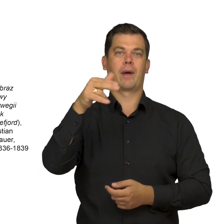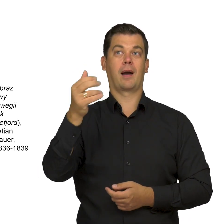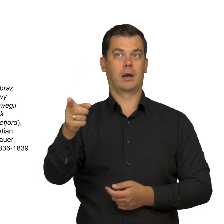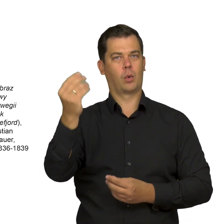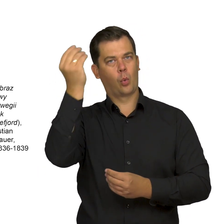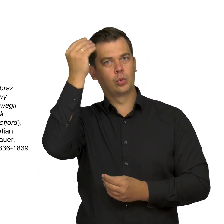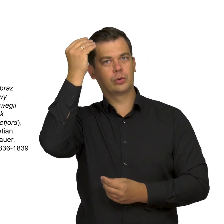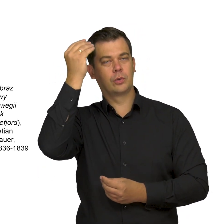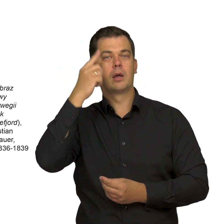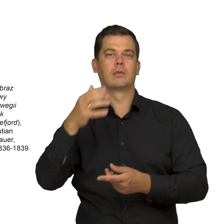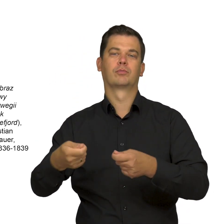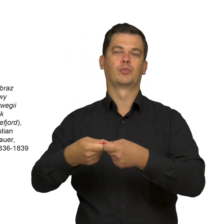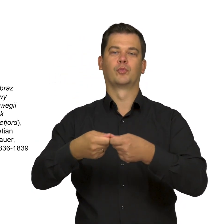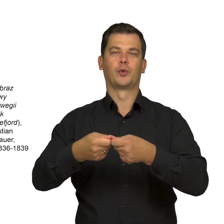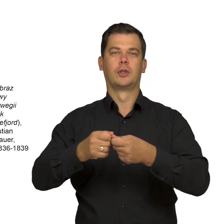was friends with Friedrich,